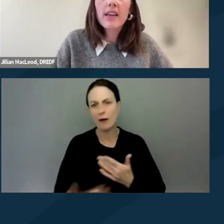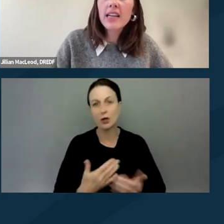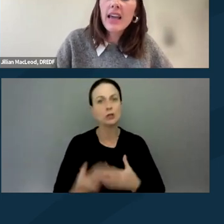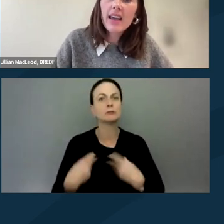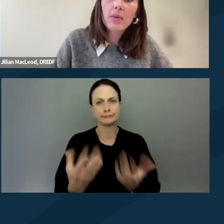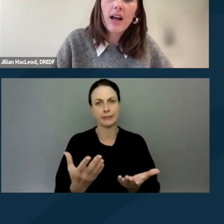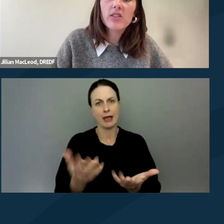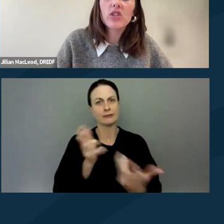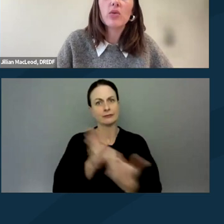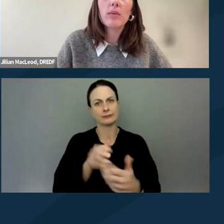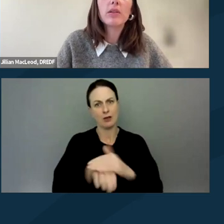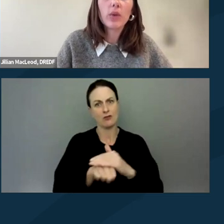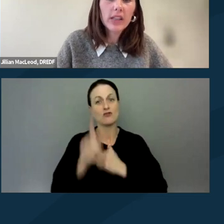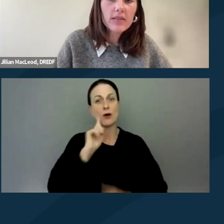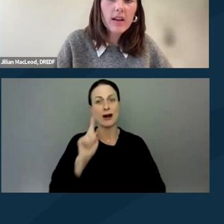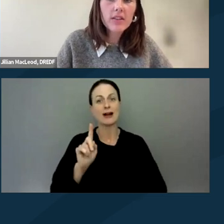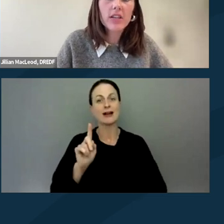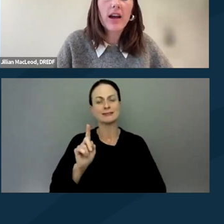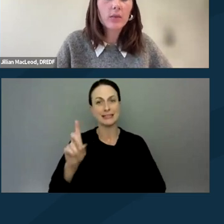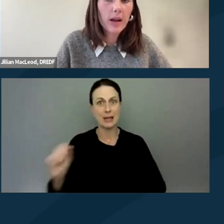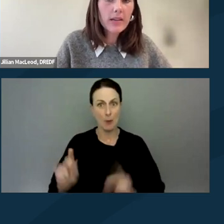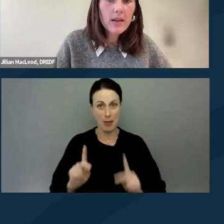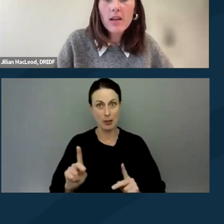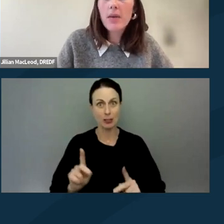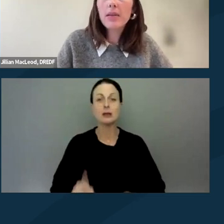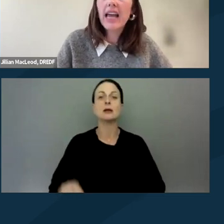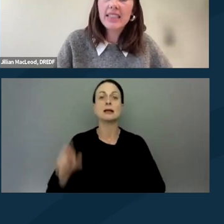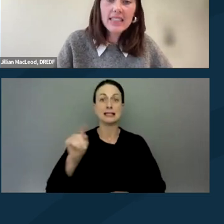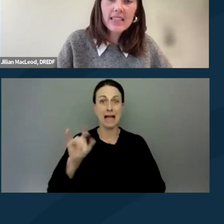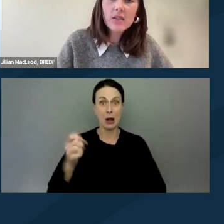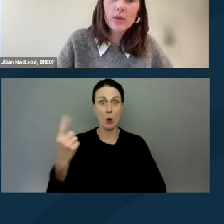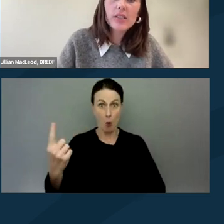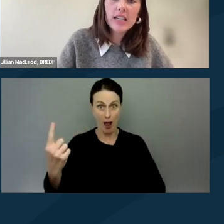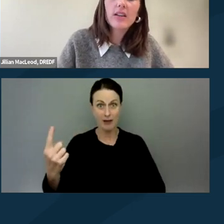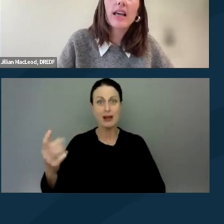The ADA applies to employers under Title I, public entities or state